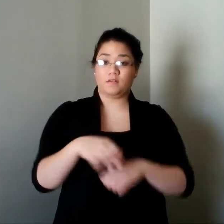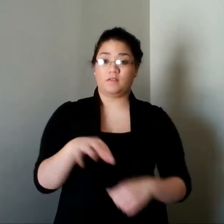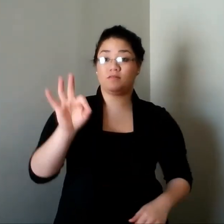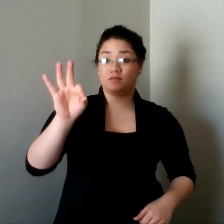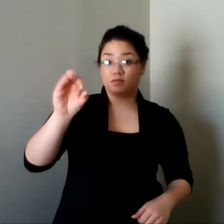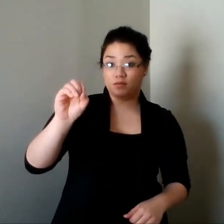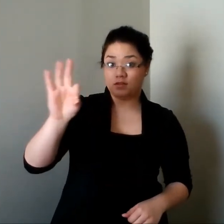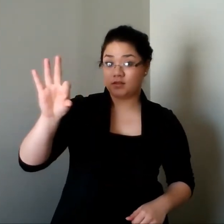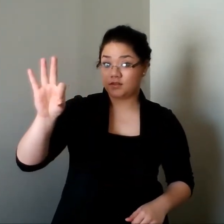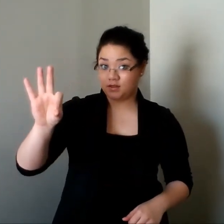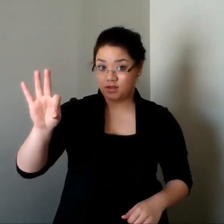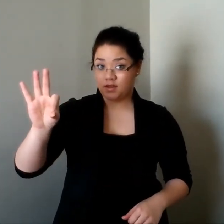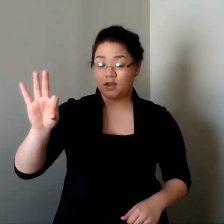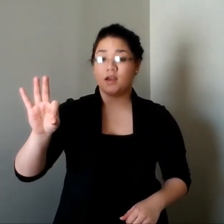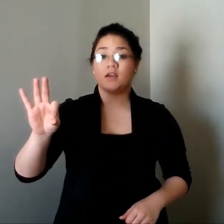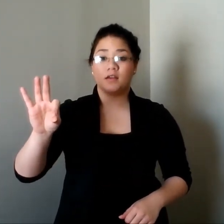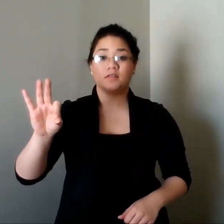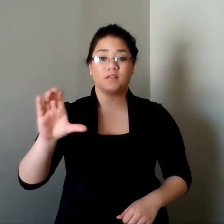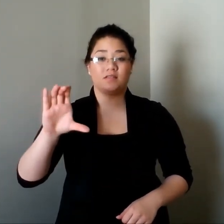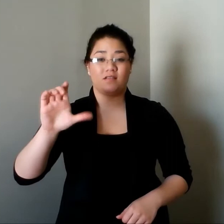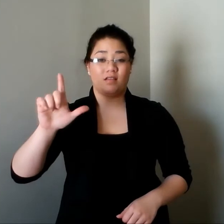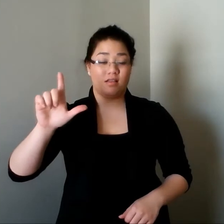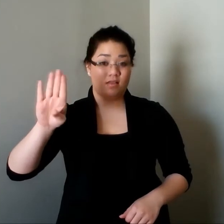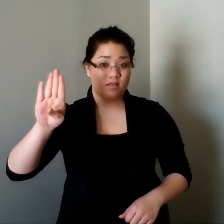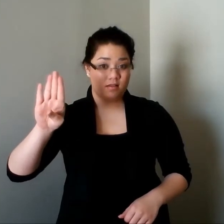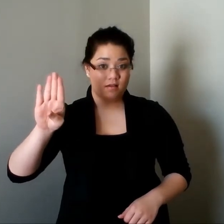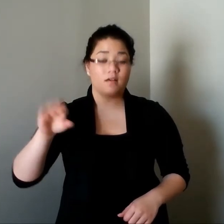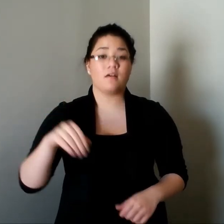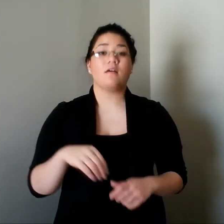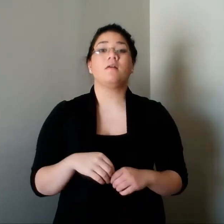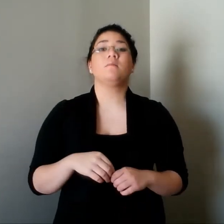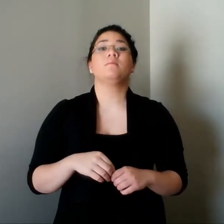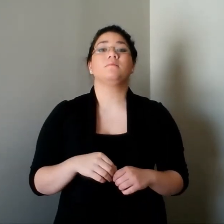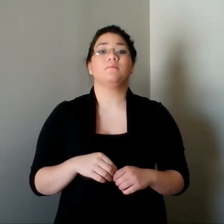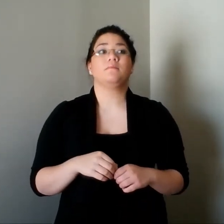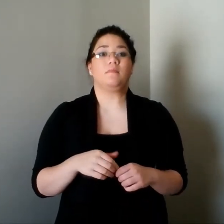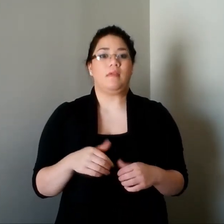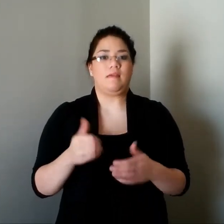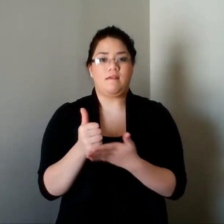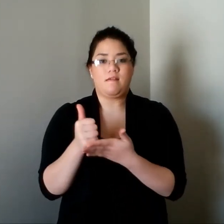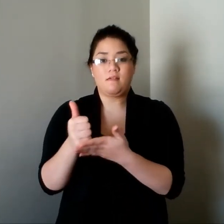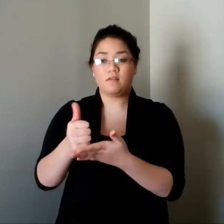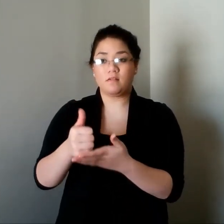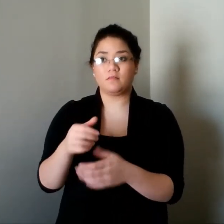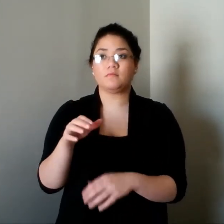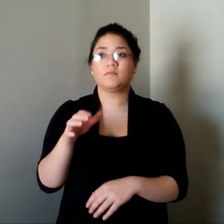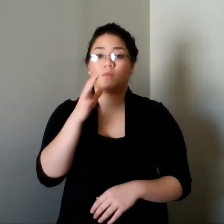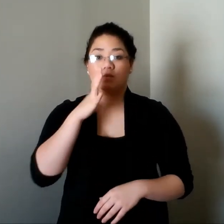and rights in the field of flying, just as men in their time.